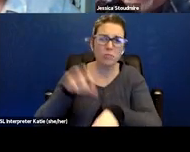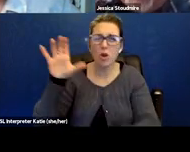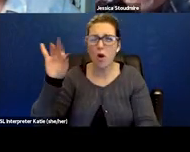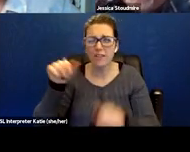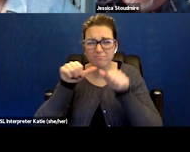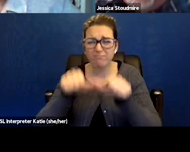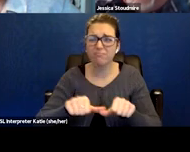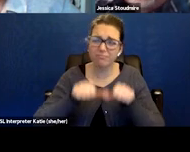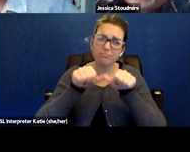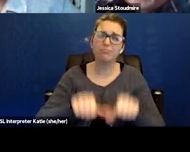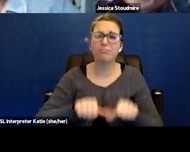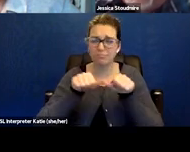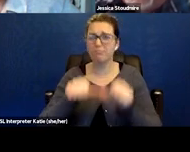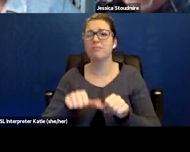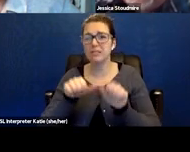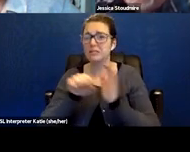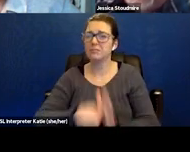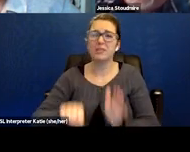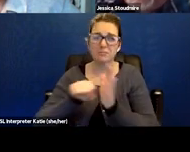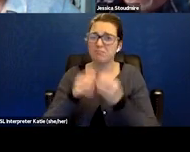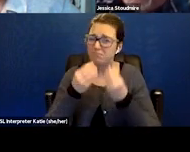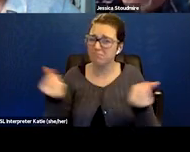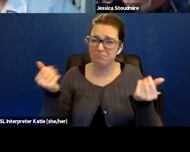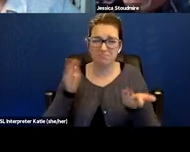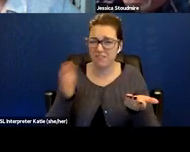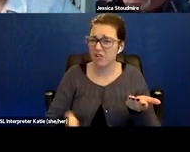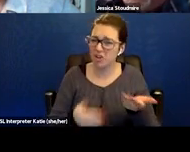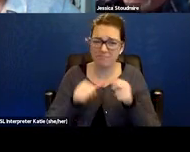Those are symptoms, for long COVID condition